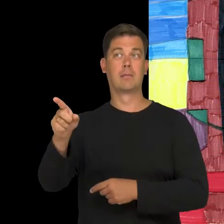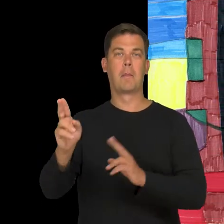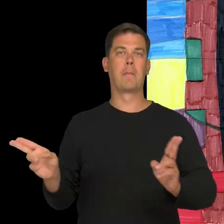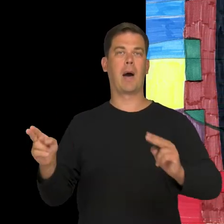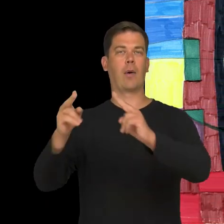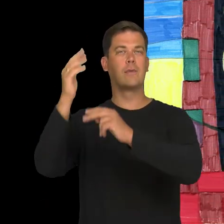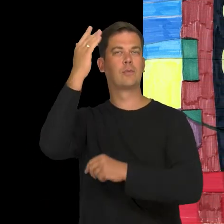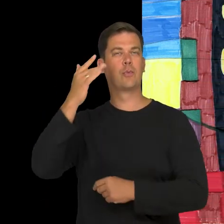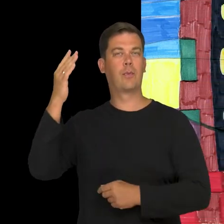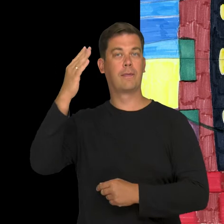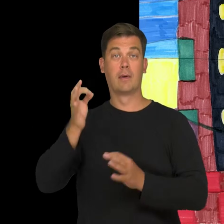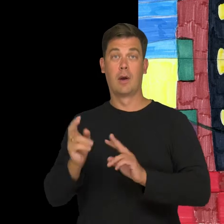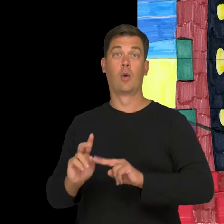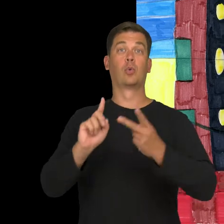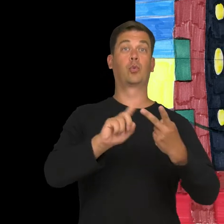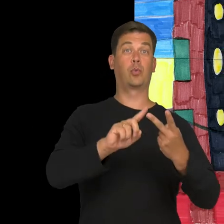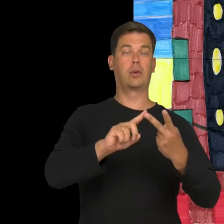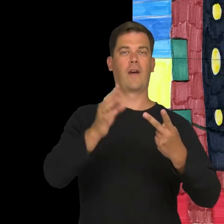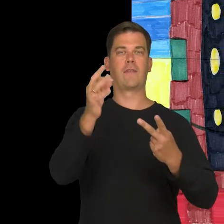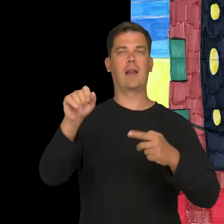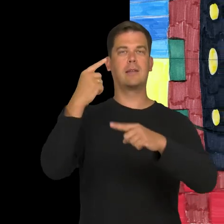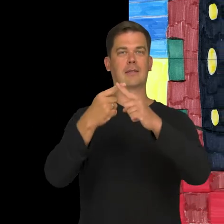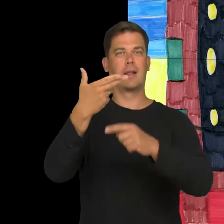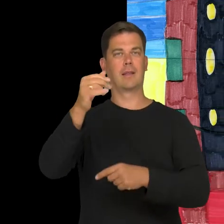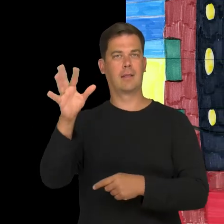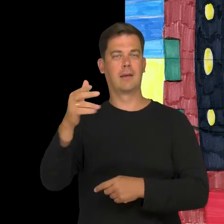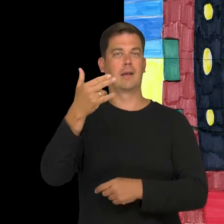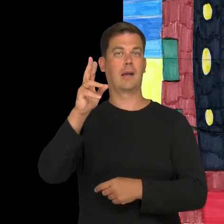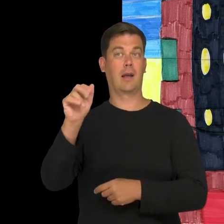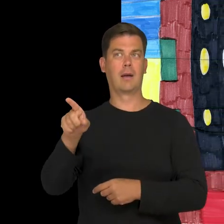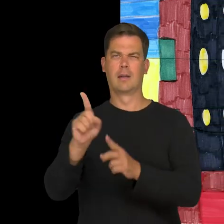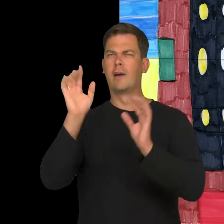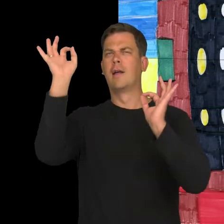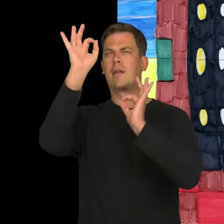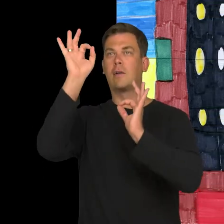Now, I am reading volume two, "Felix, Net i Nika oraz Teoretycznie Możliwa Katastrofa".